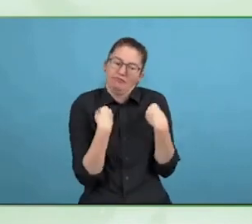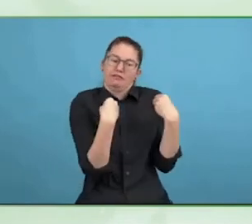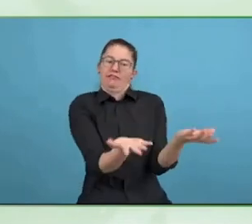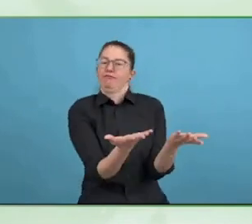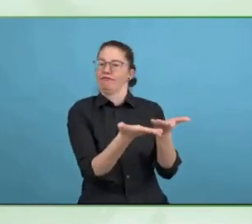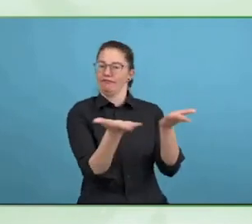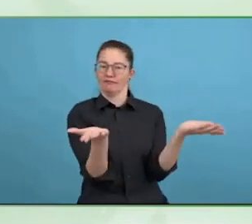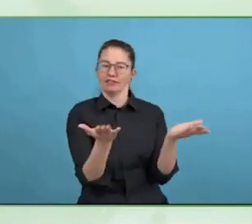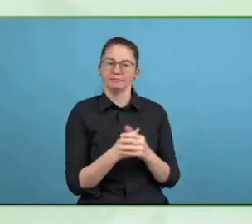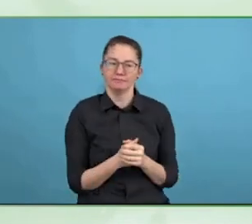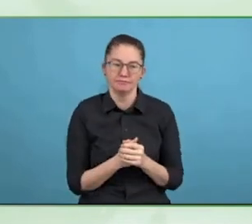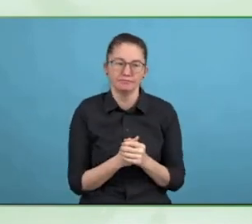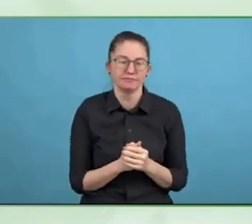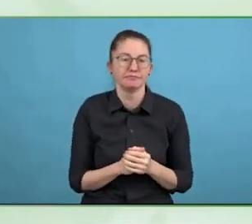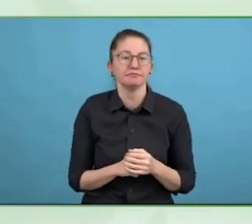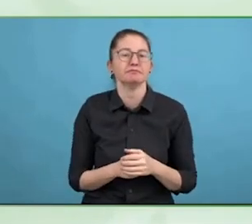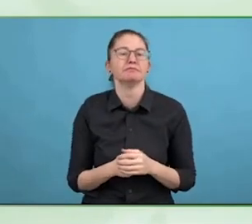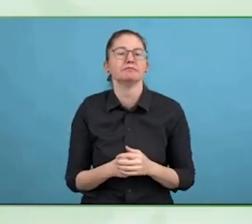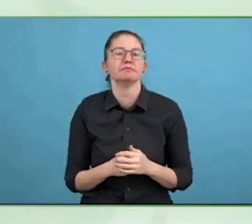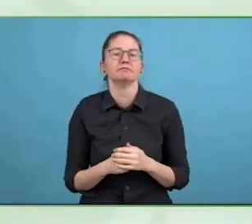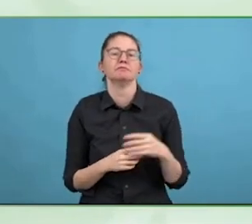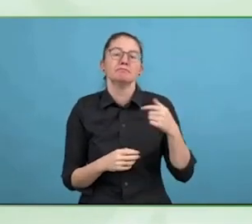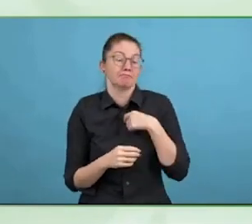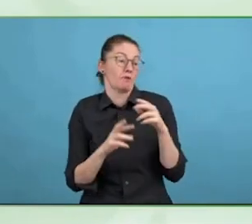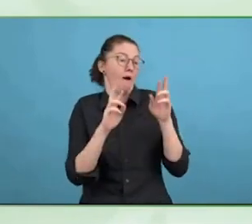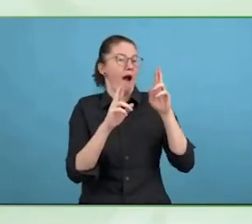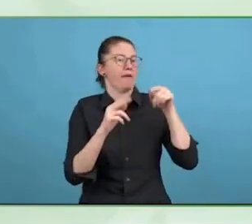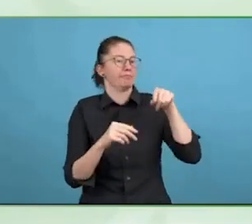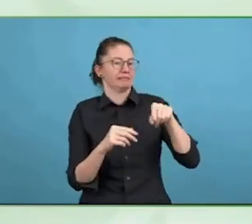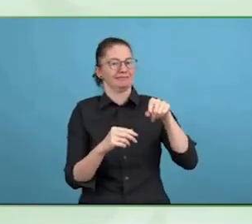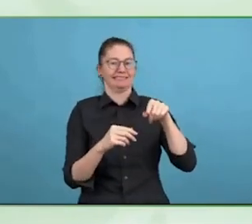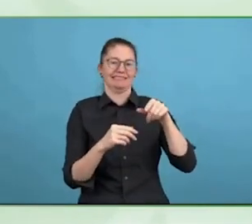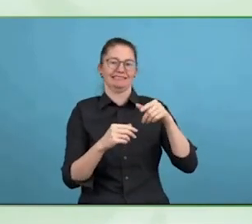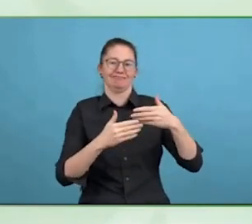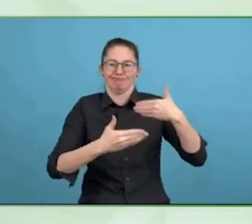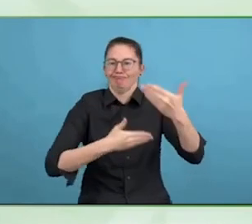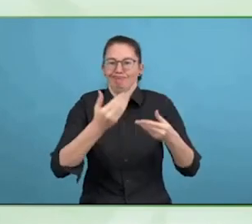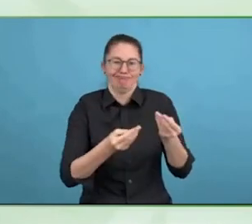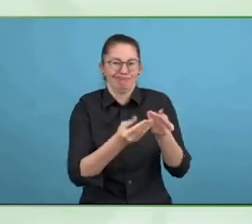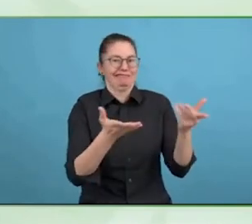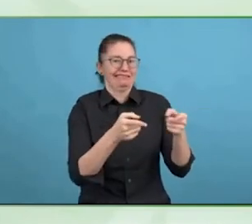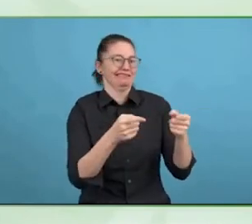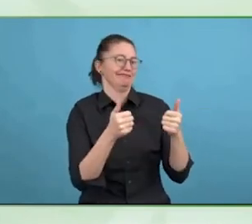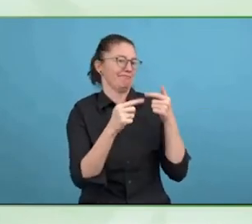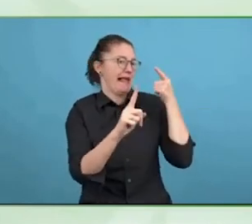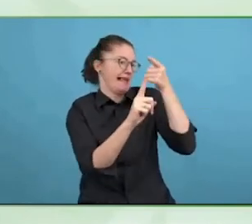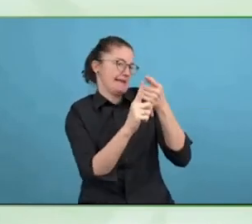With everything going on, speech recognition, I will say we started